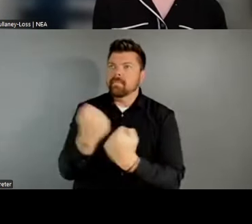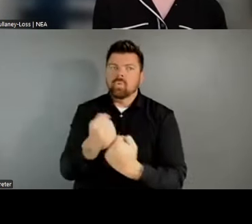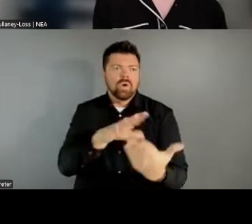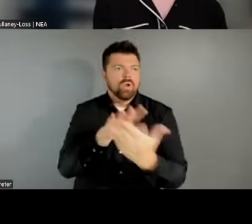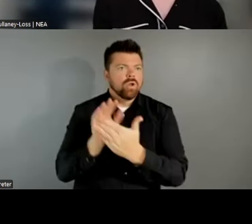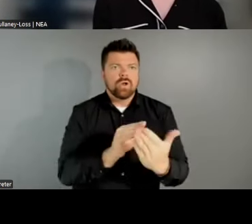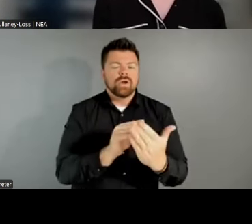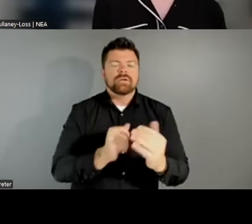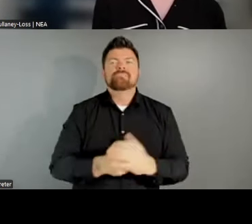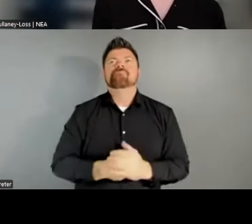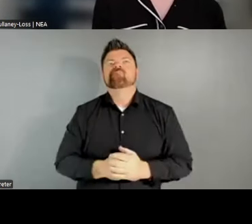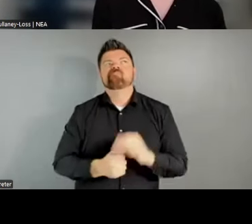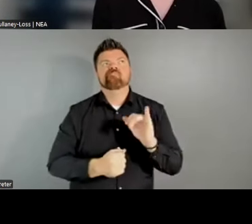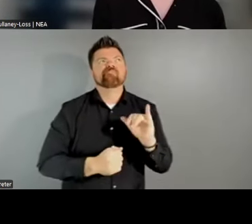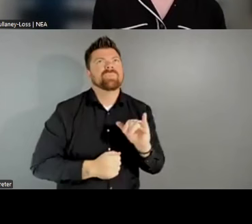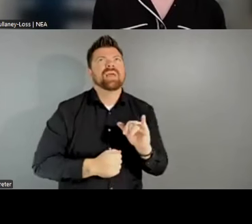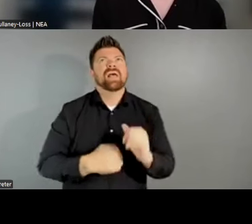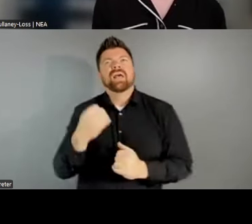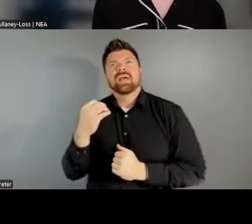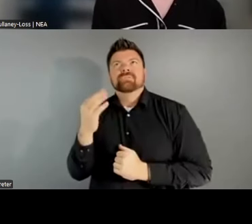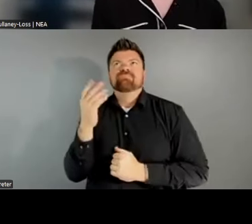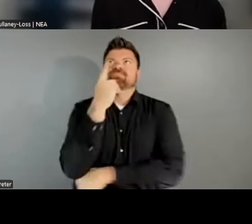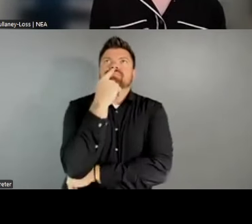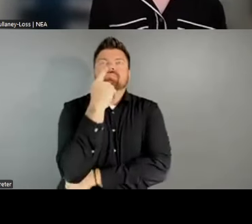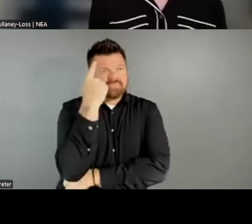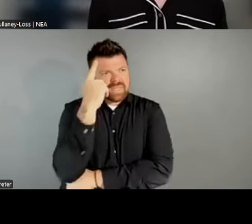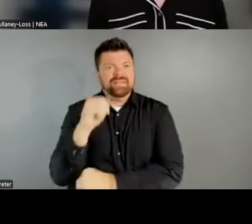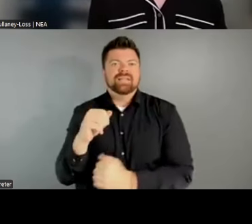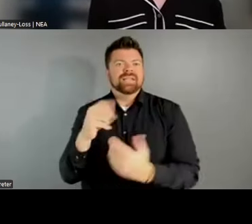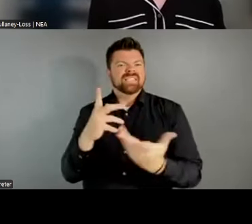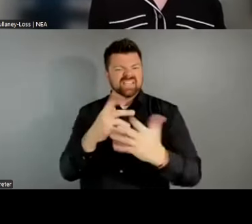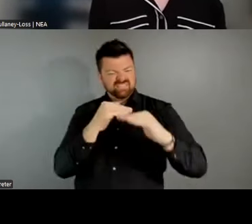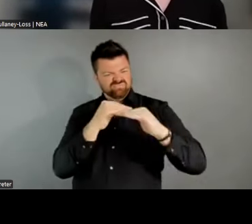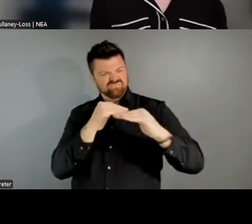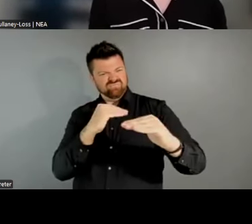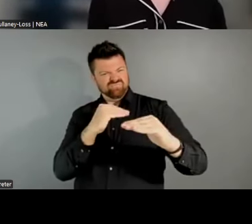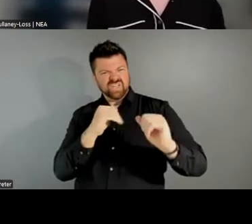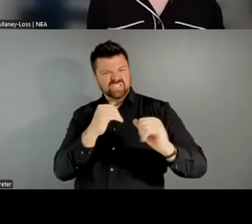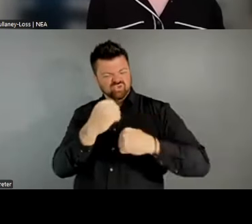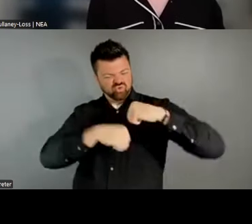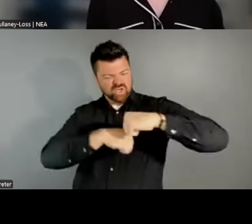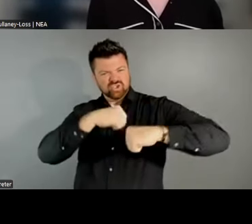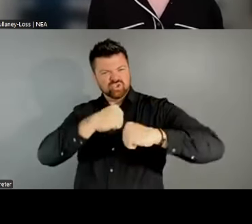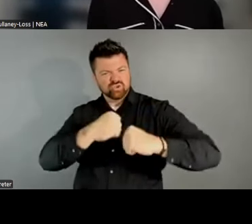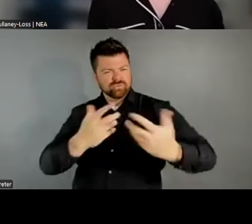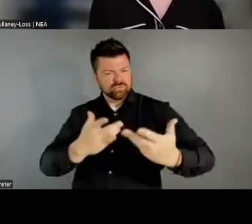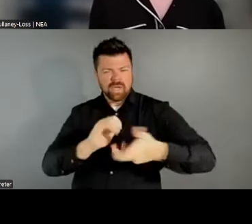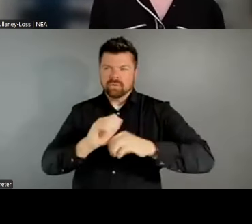to come from vertical infrastructure, what this potentially sets up, federal, regional, state,